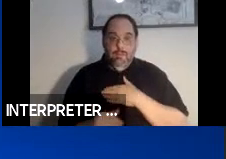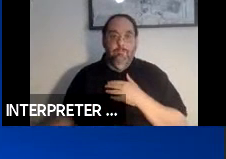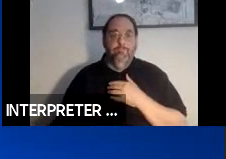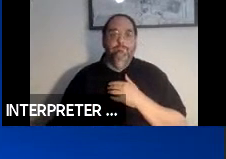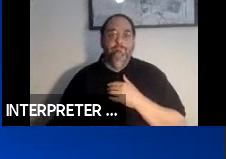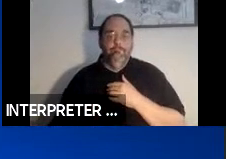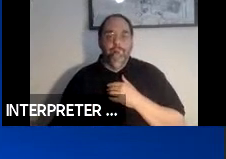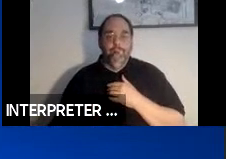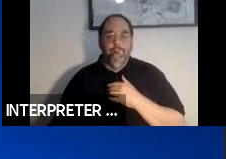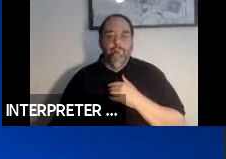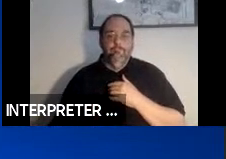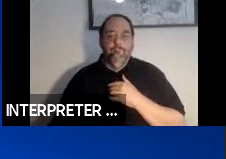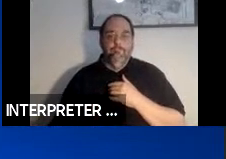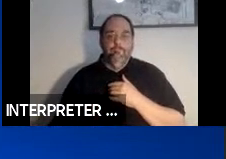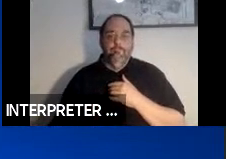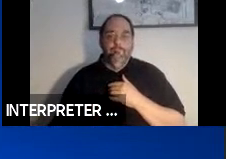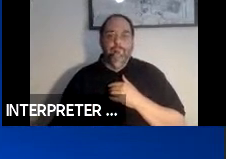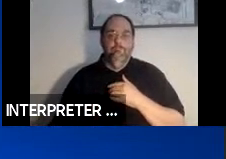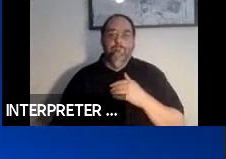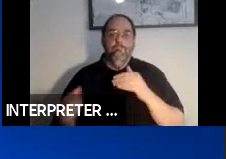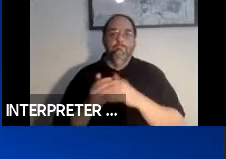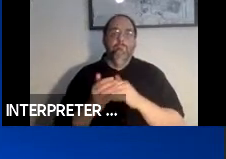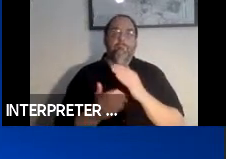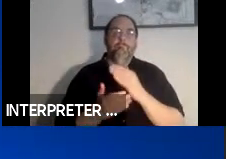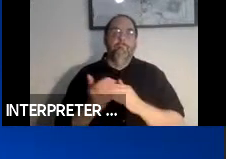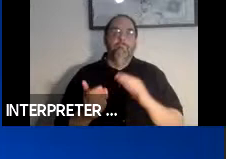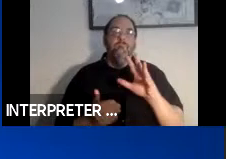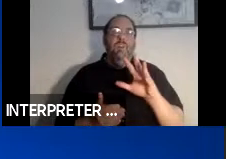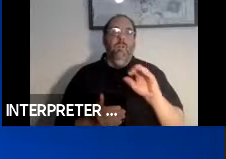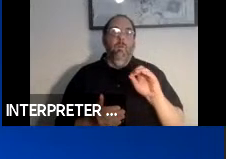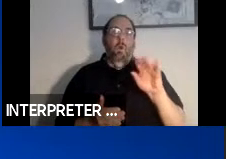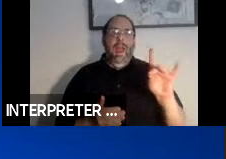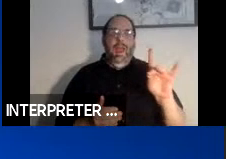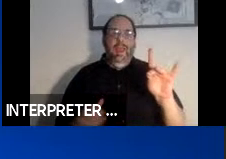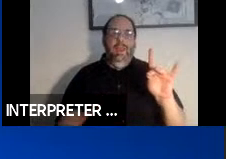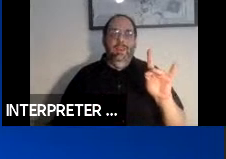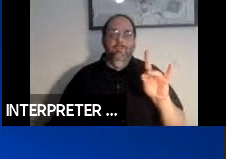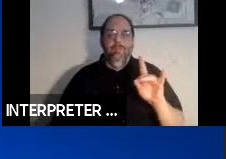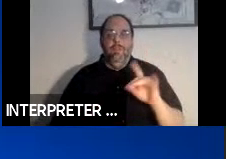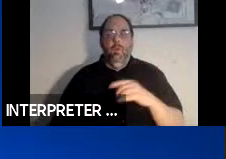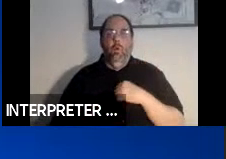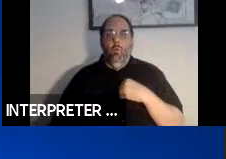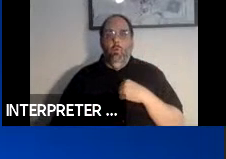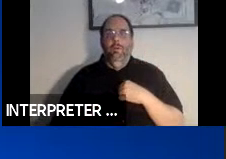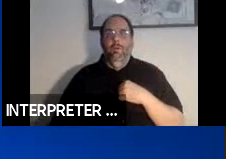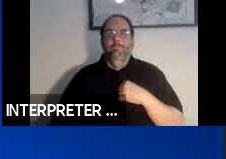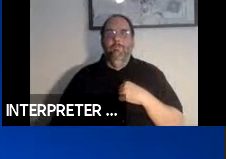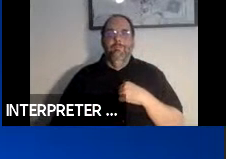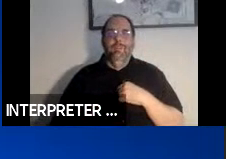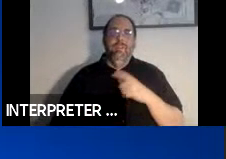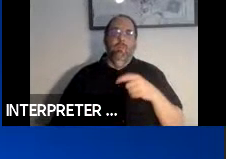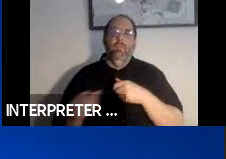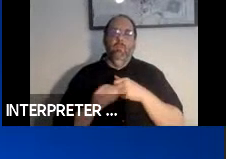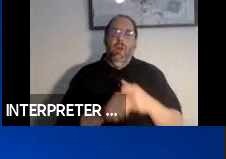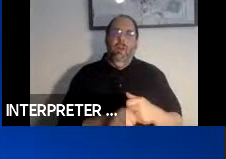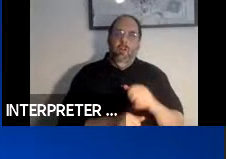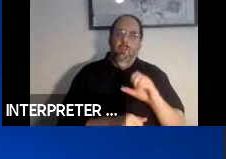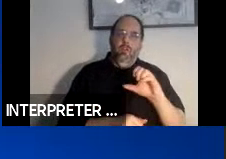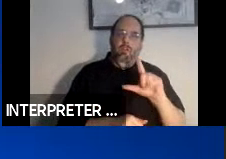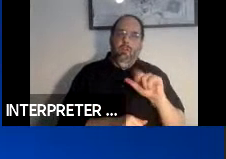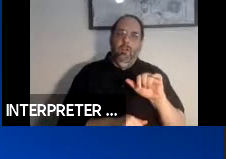And again in 508 we are directed to use, declare what we call the Klinger-Cohen definition of ICT